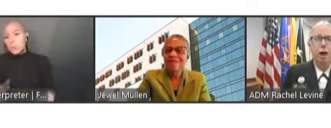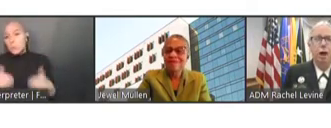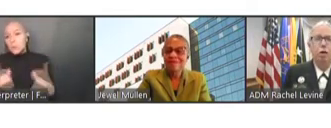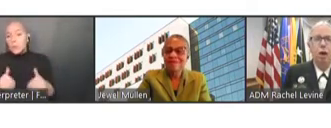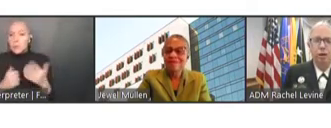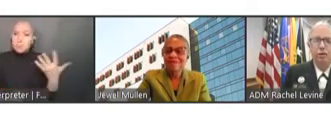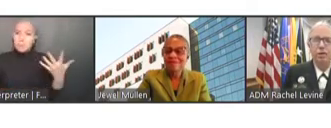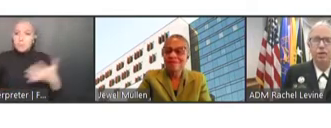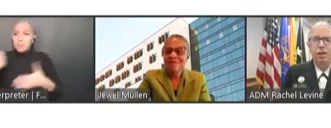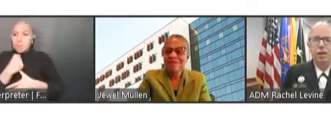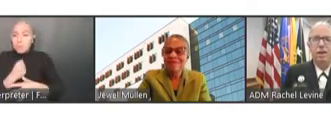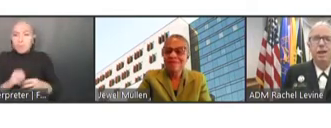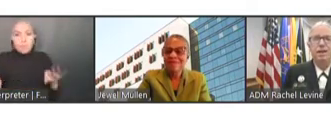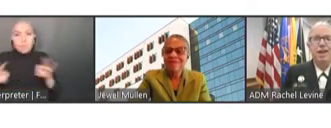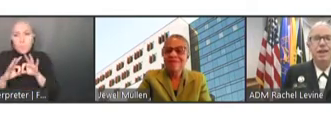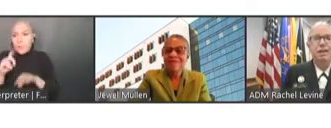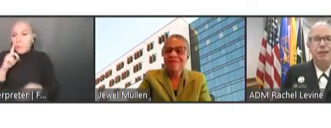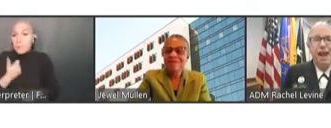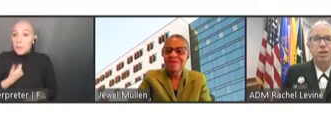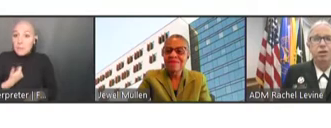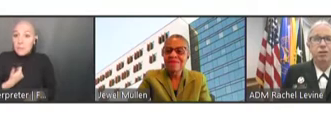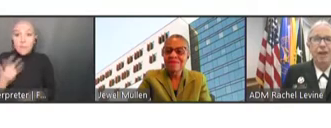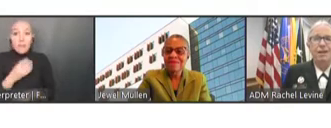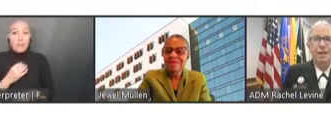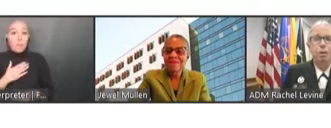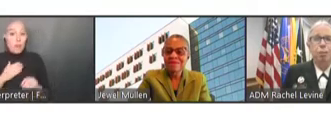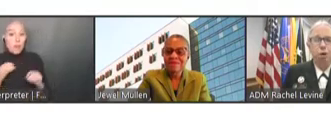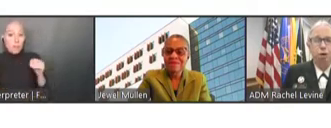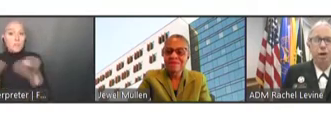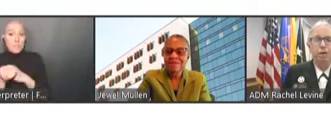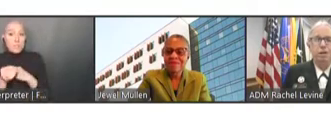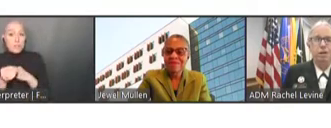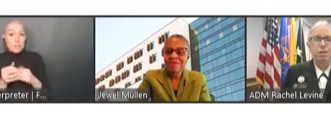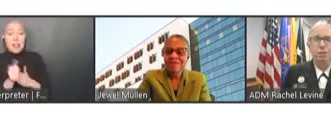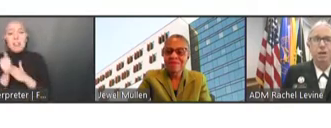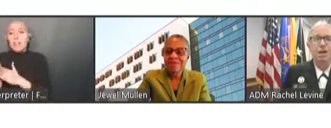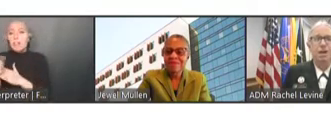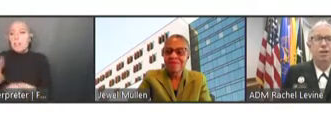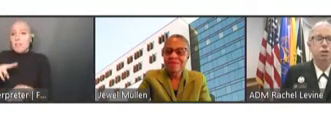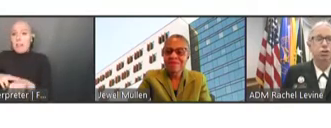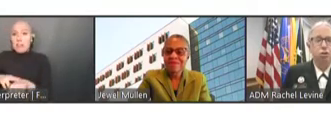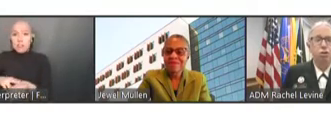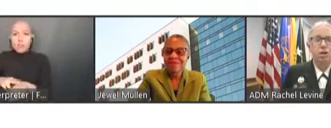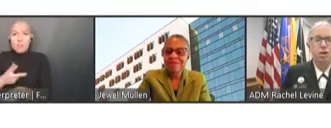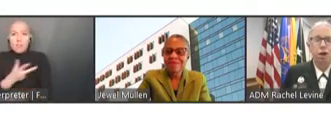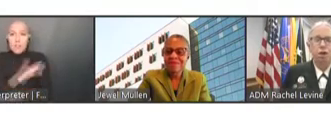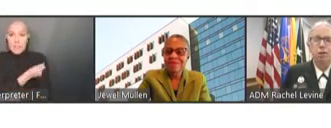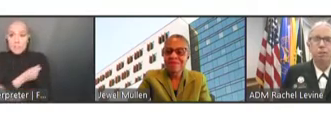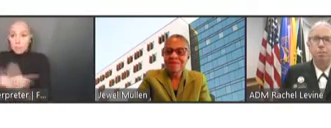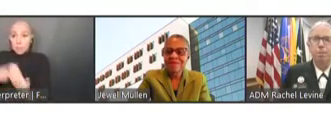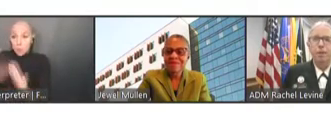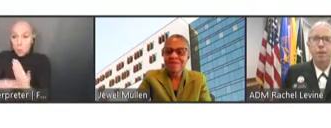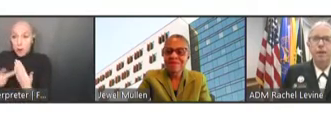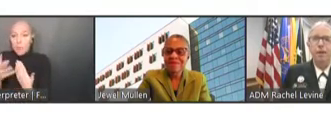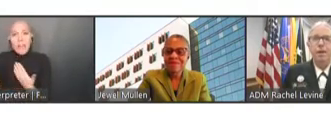our office. And leading the National Vaccine Program and this committee is truly an honor.